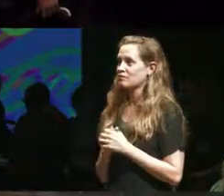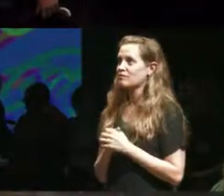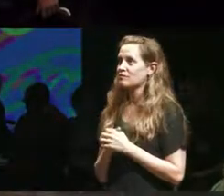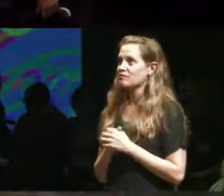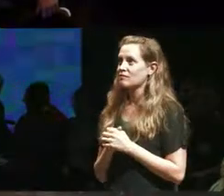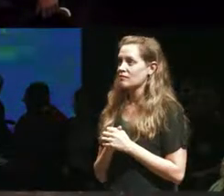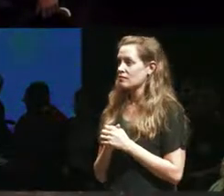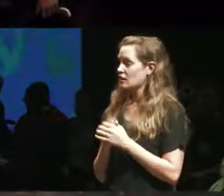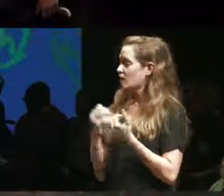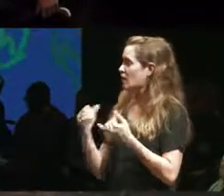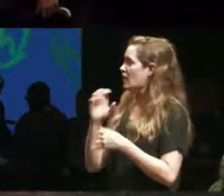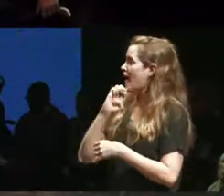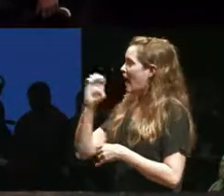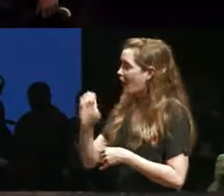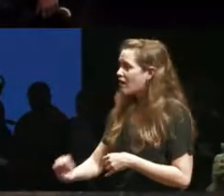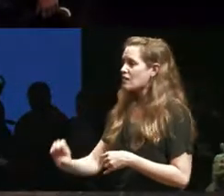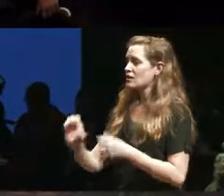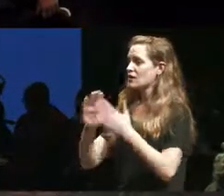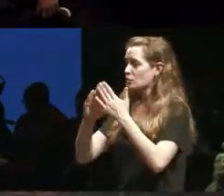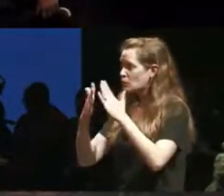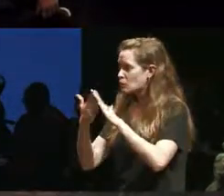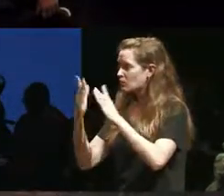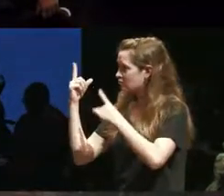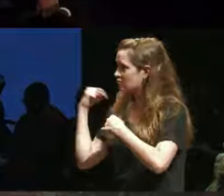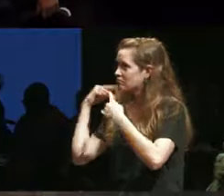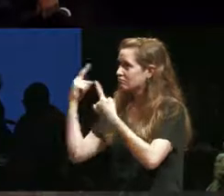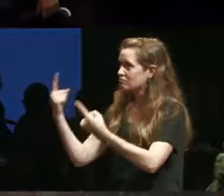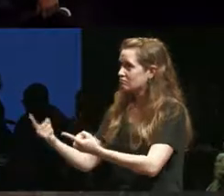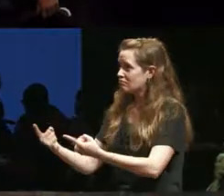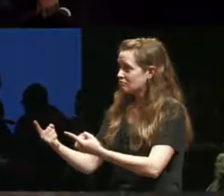elders in our community who have been doing this for a long time one thing